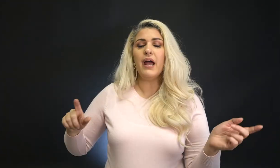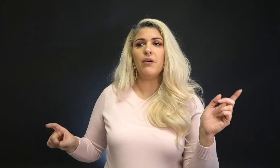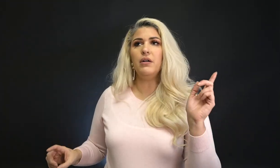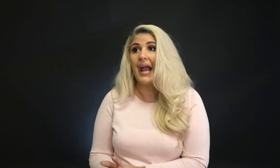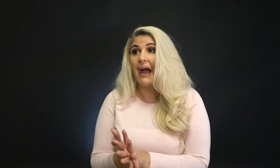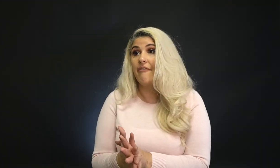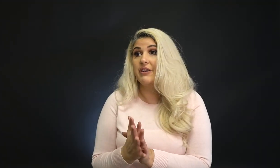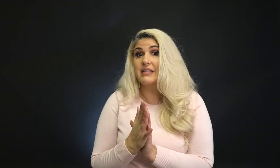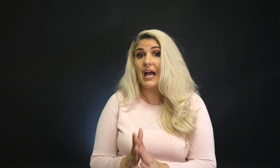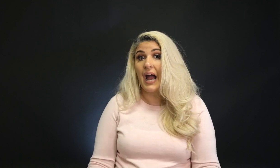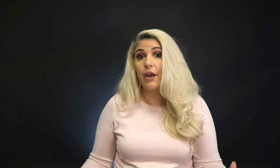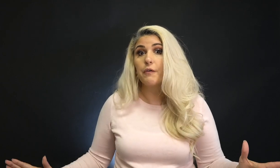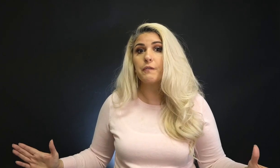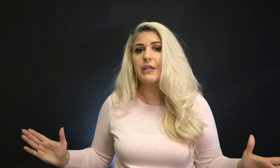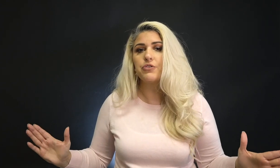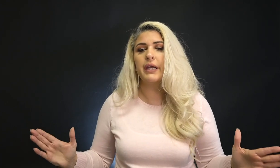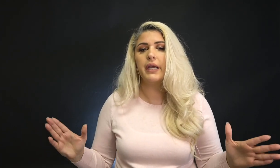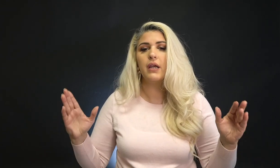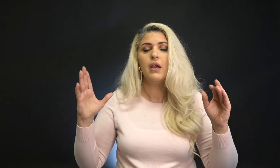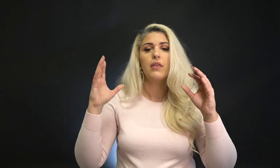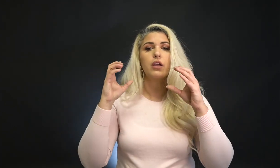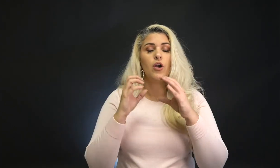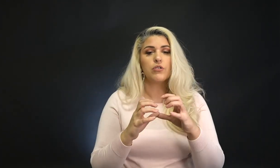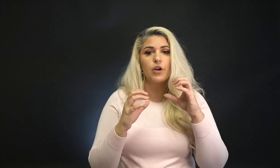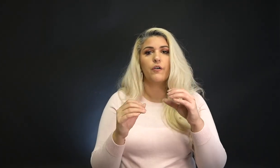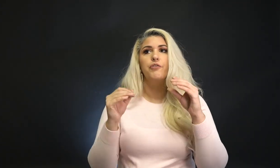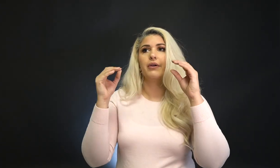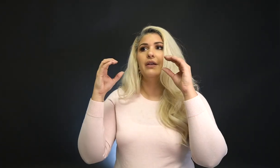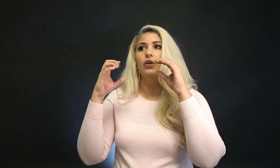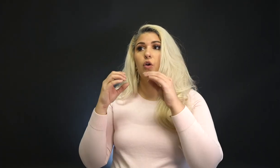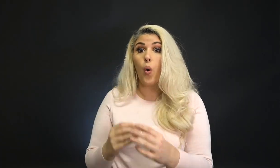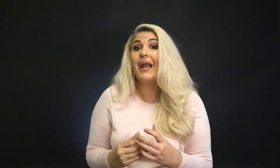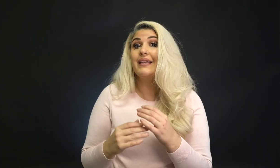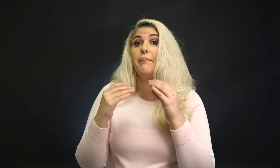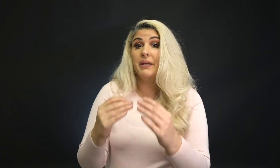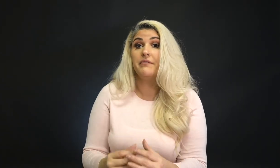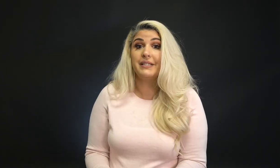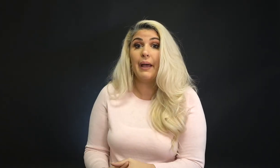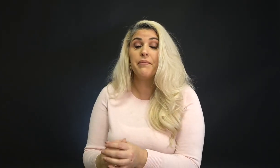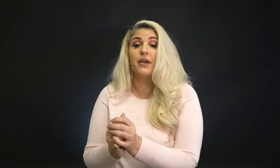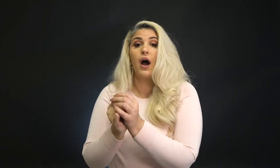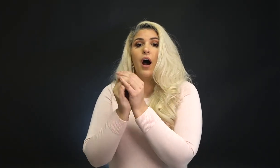Now I have an entire free training that goes over in quite a bit of depth